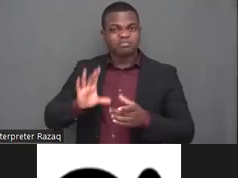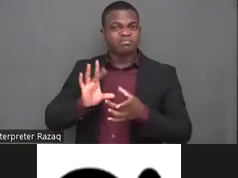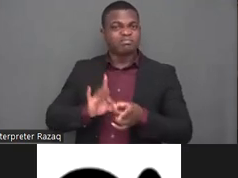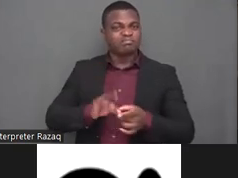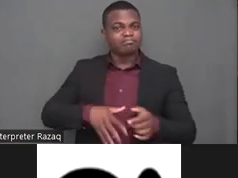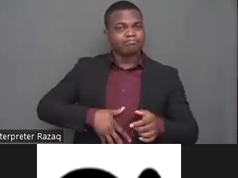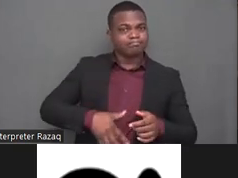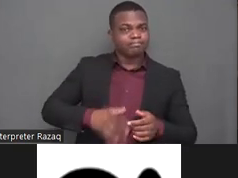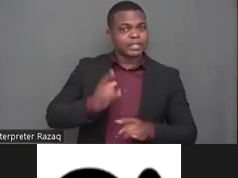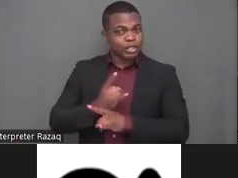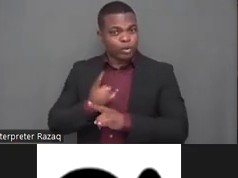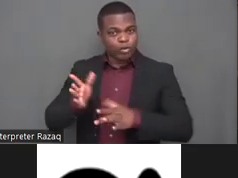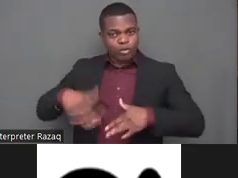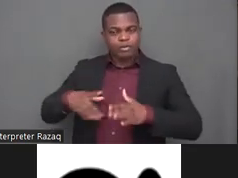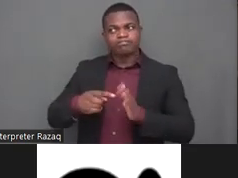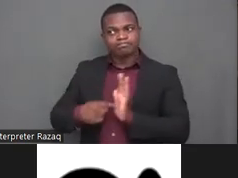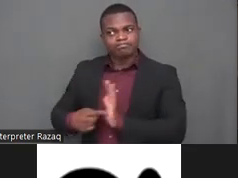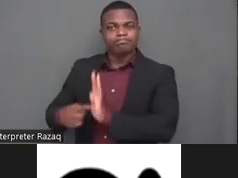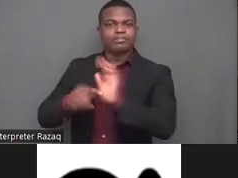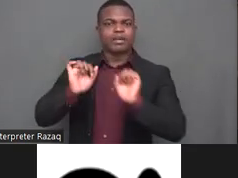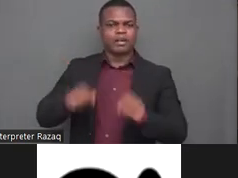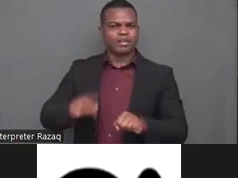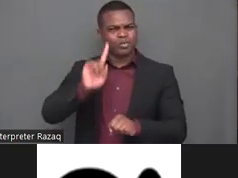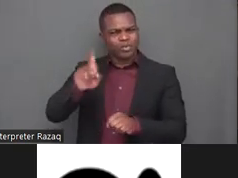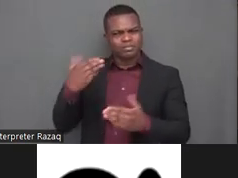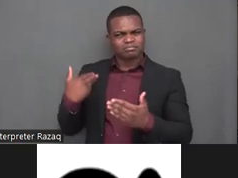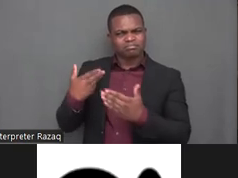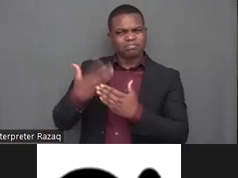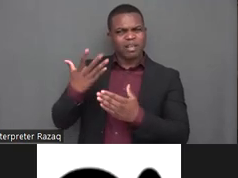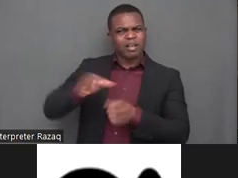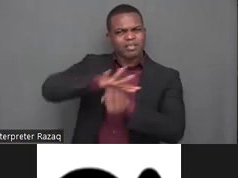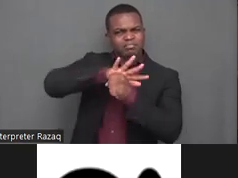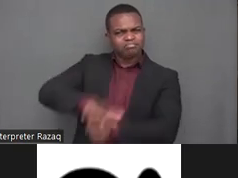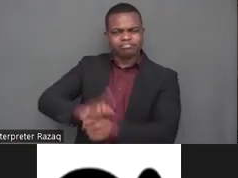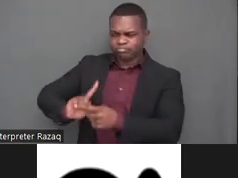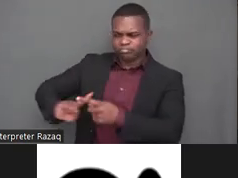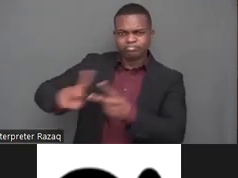advocacy priorities of persons with disabilities who belong also to lgbti communities is very